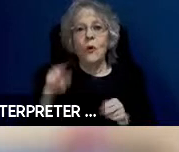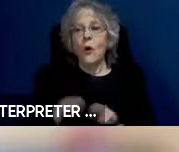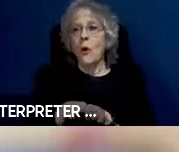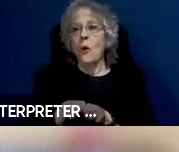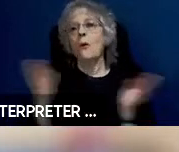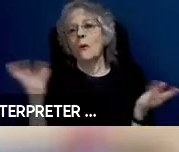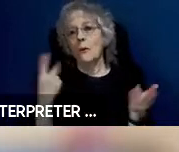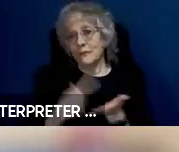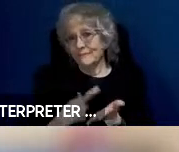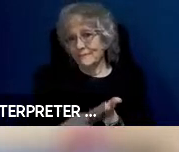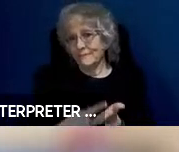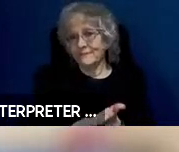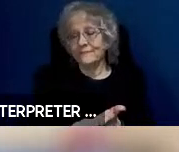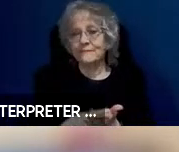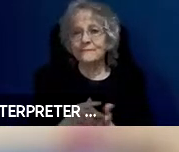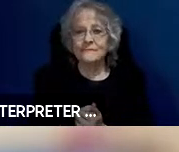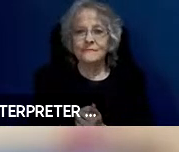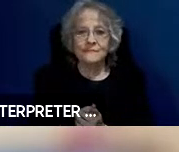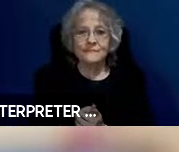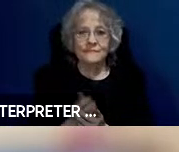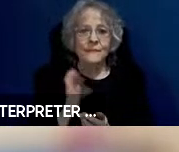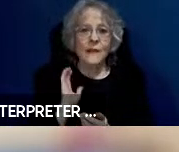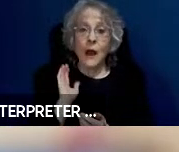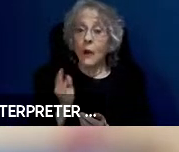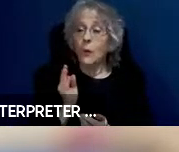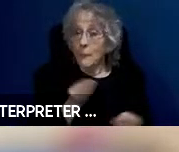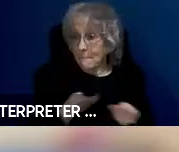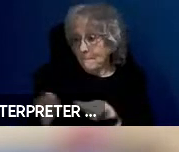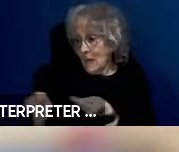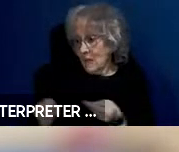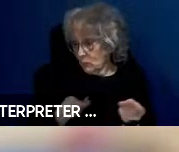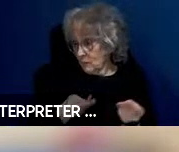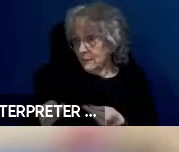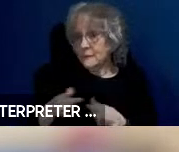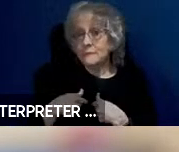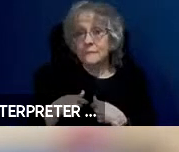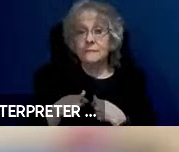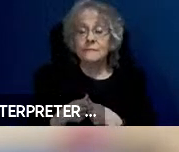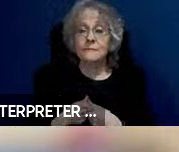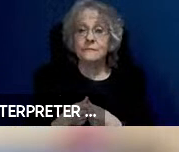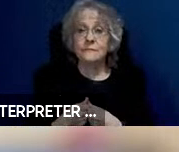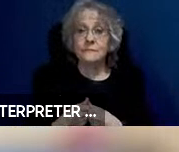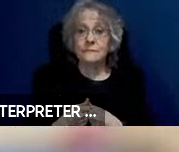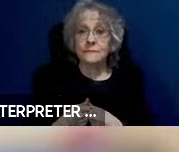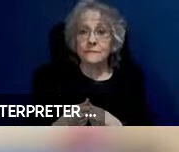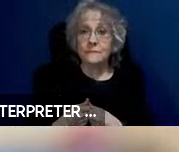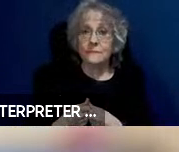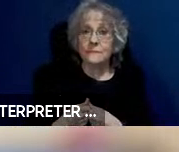and again I will be moderating this. I am going to be going kind of round robin